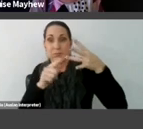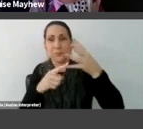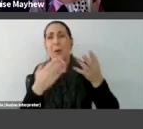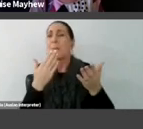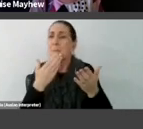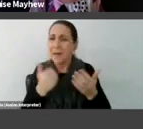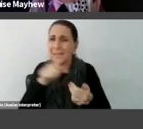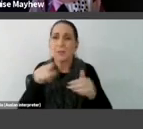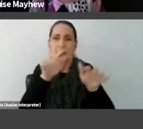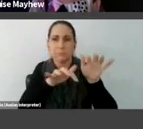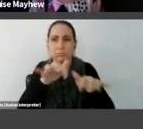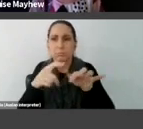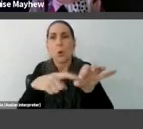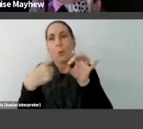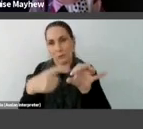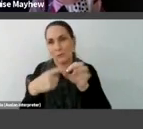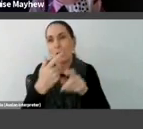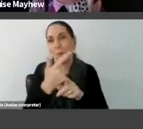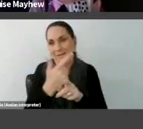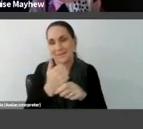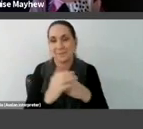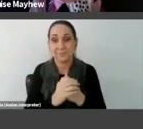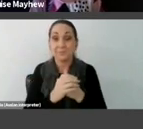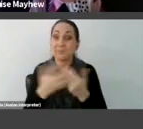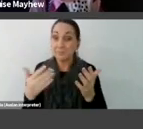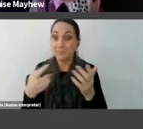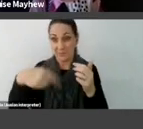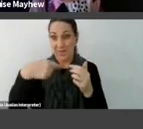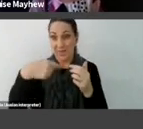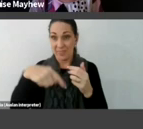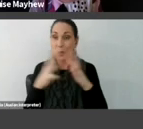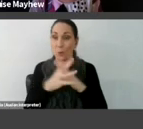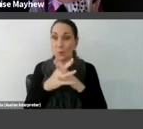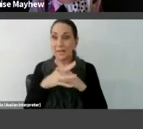So this week on QAGOMA social media we asked you if